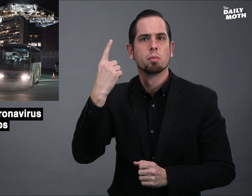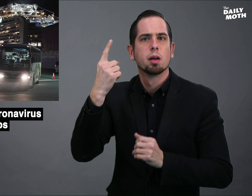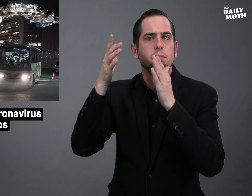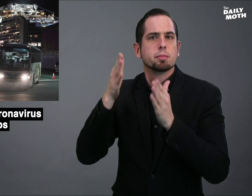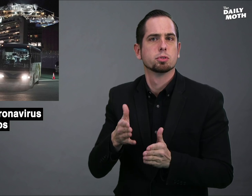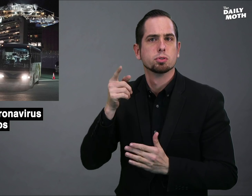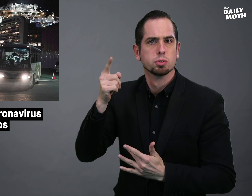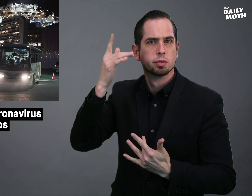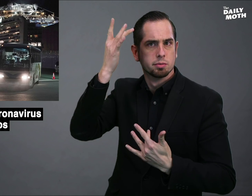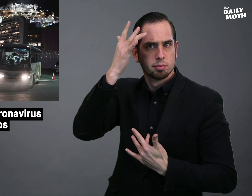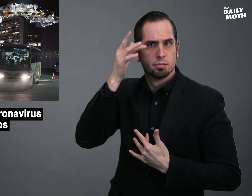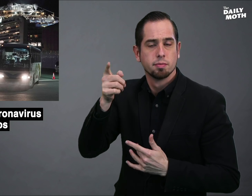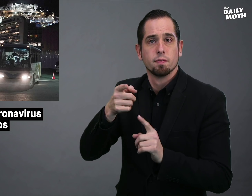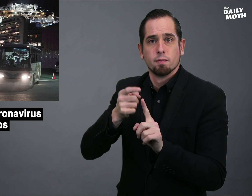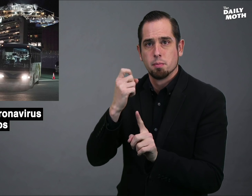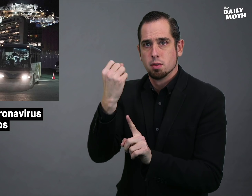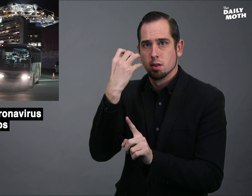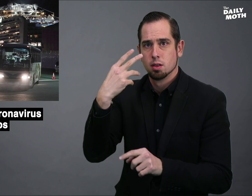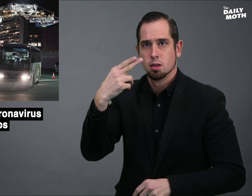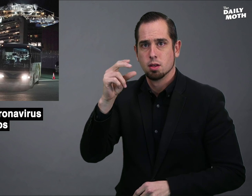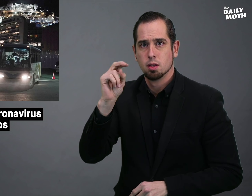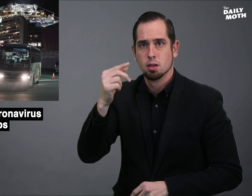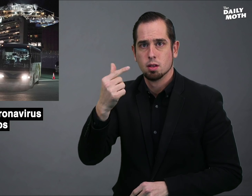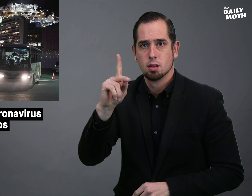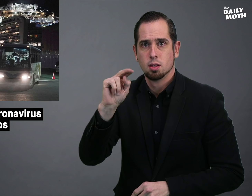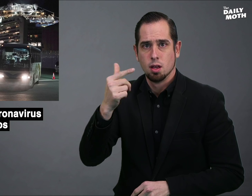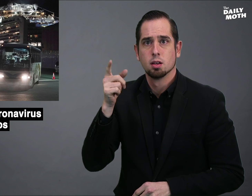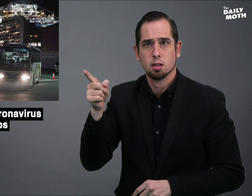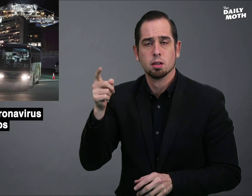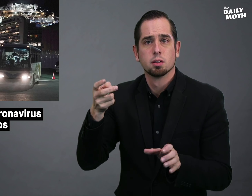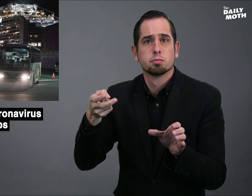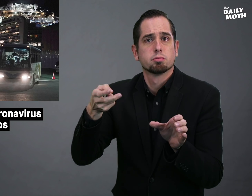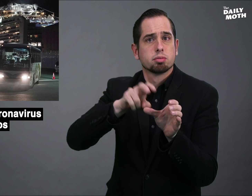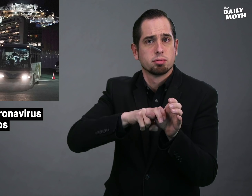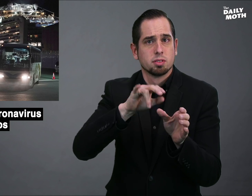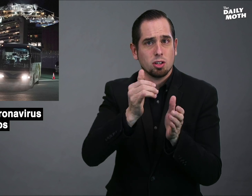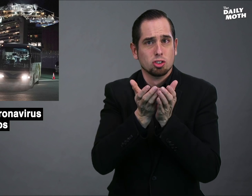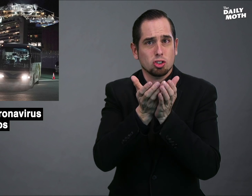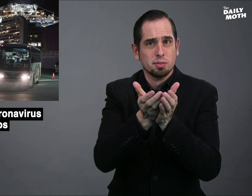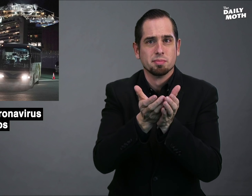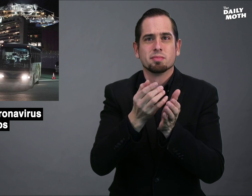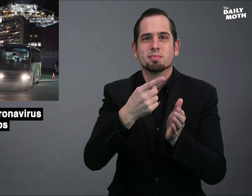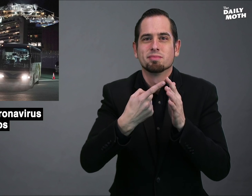an infected passenger from Hong Kong got onboard the ship